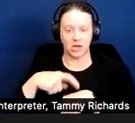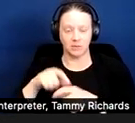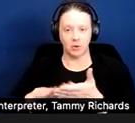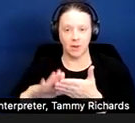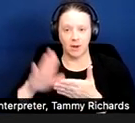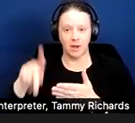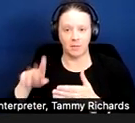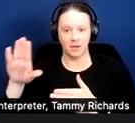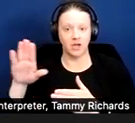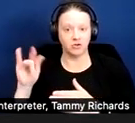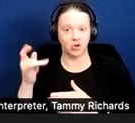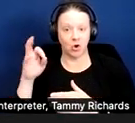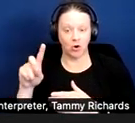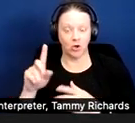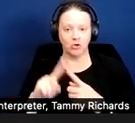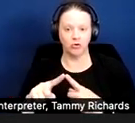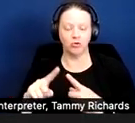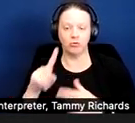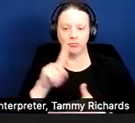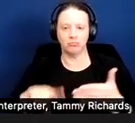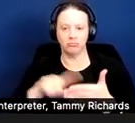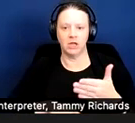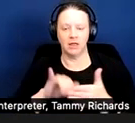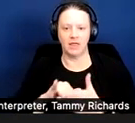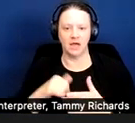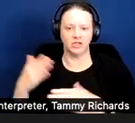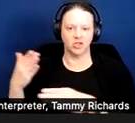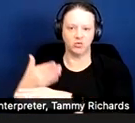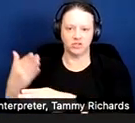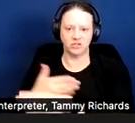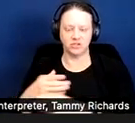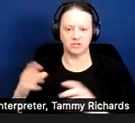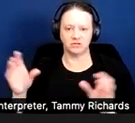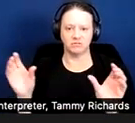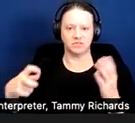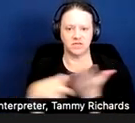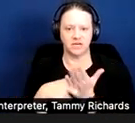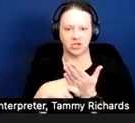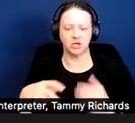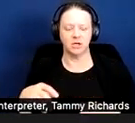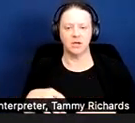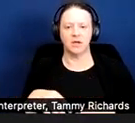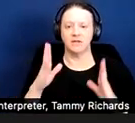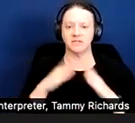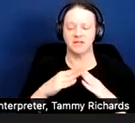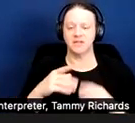a nuisance citation. The city rejected the request, saying that the tenant could just pay the city to do the